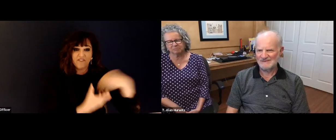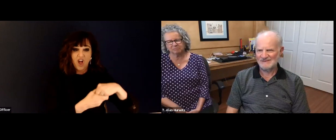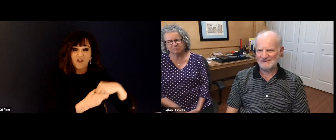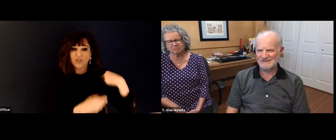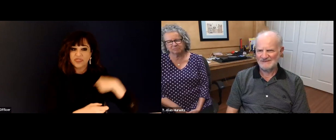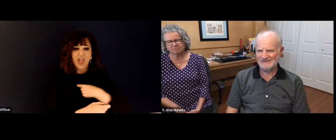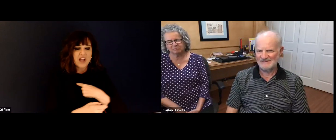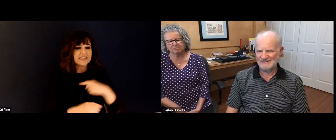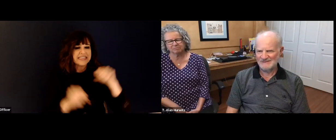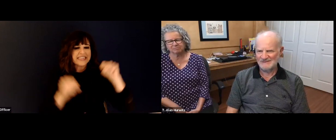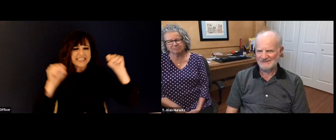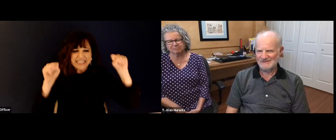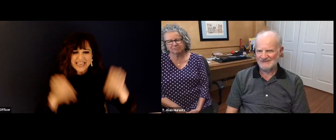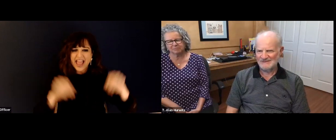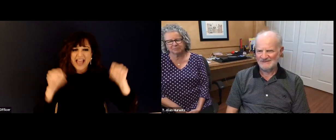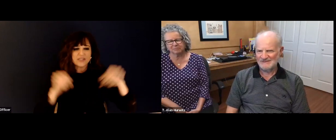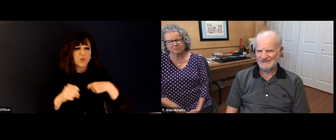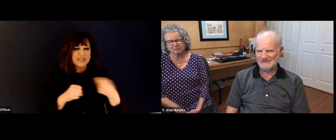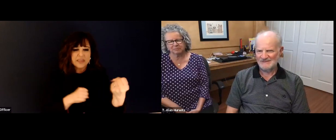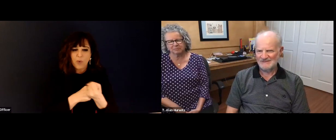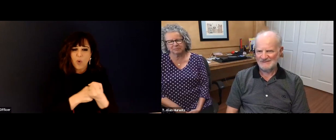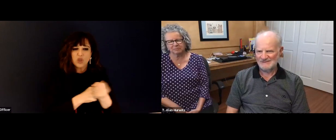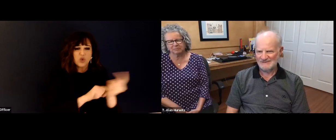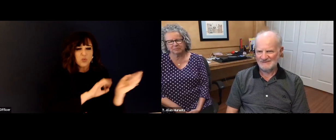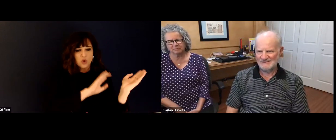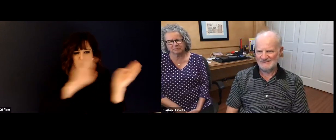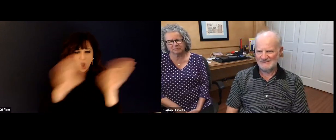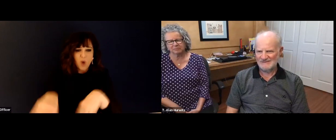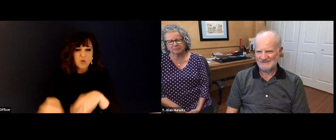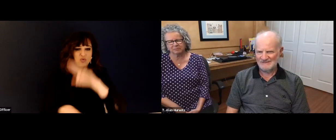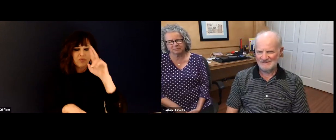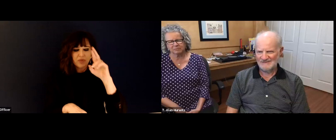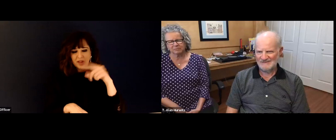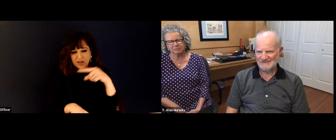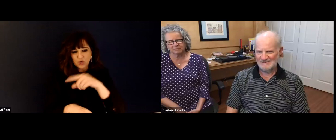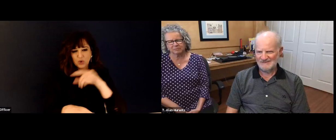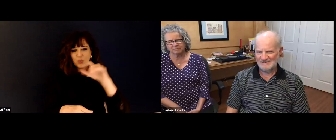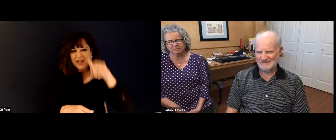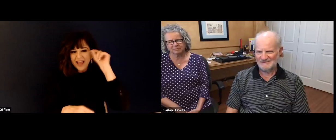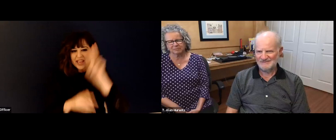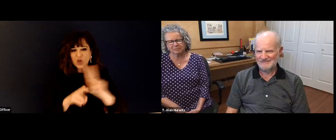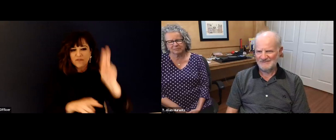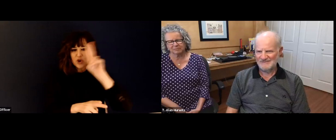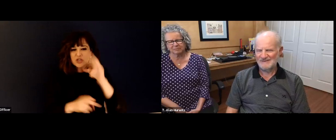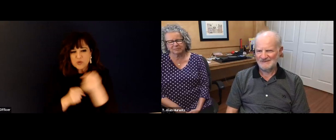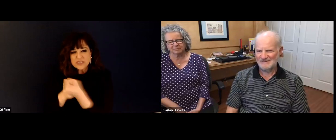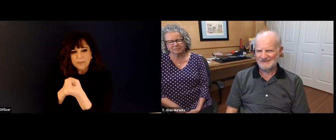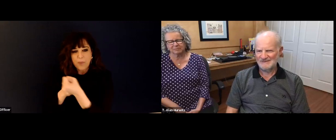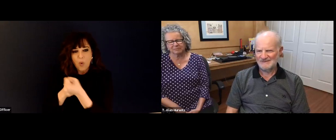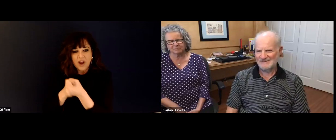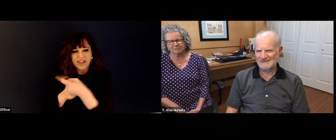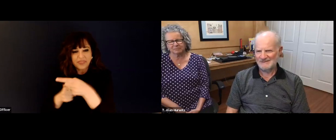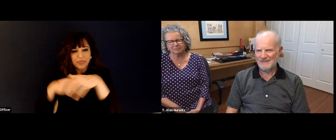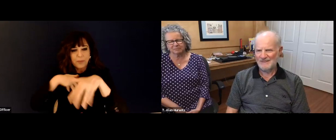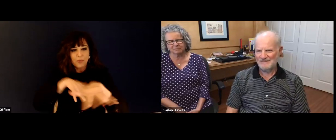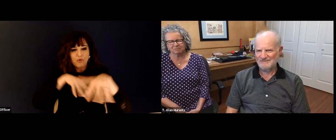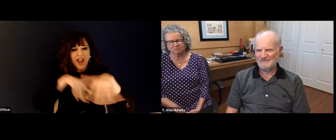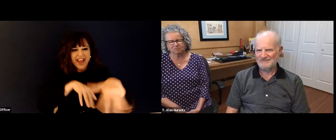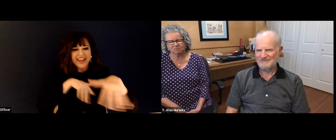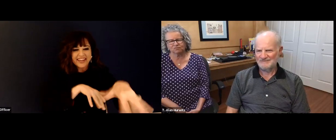all. But all of those individuals, those staff, professors, administration, they were very involved. And they